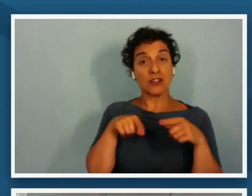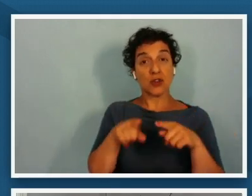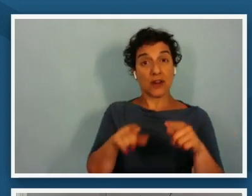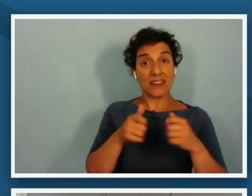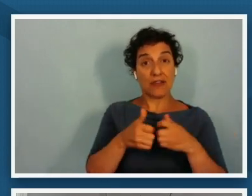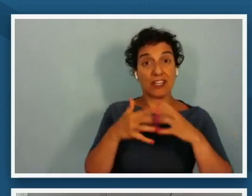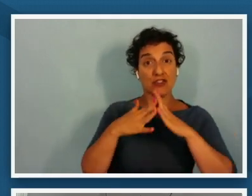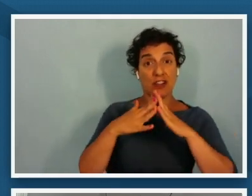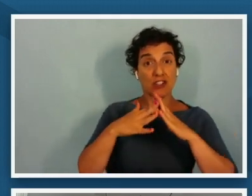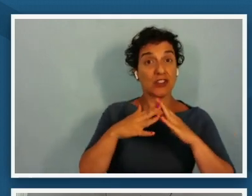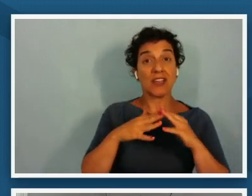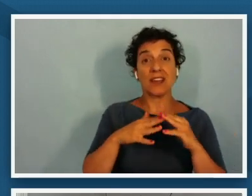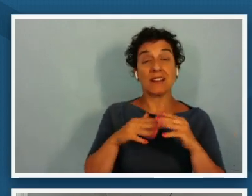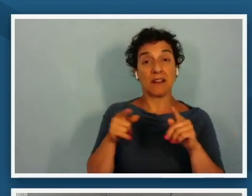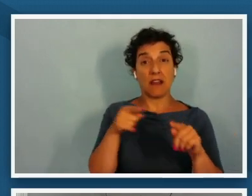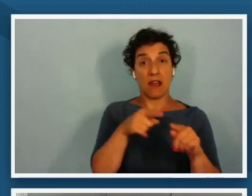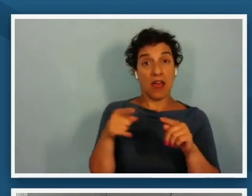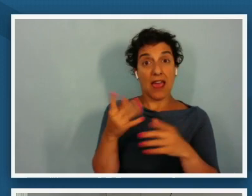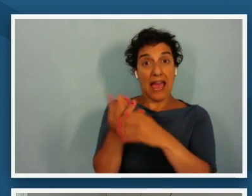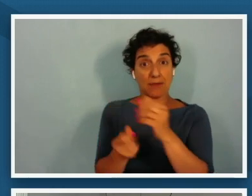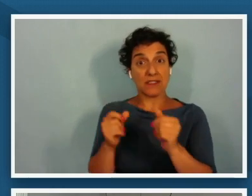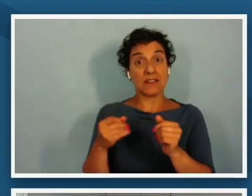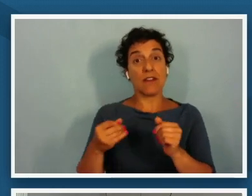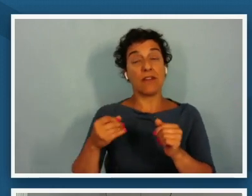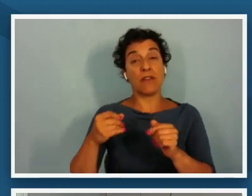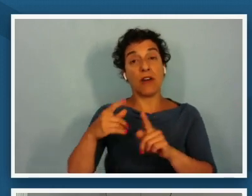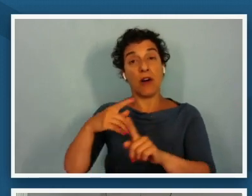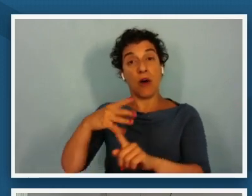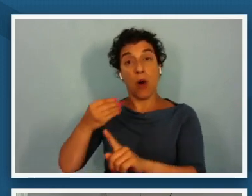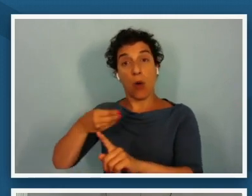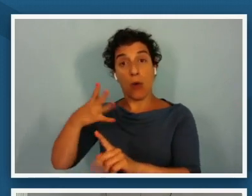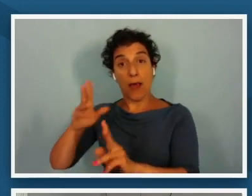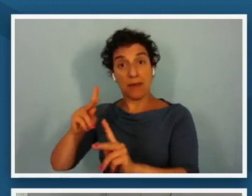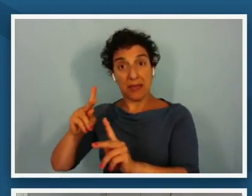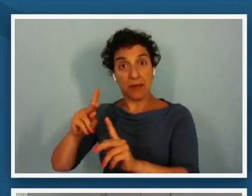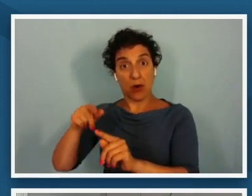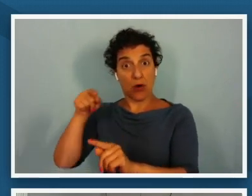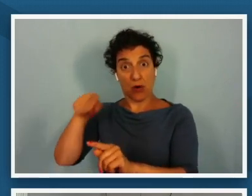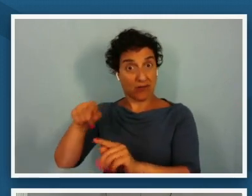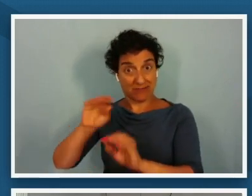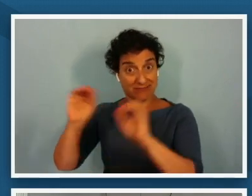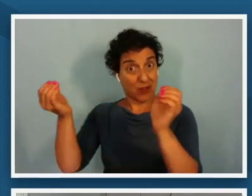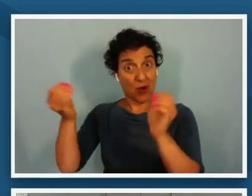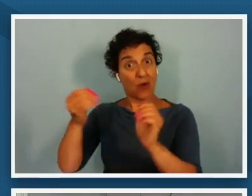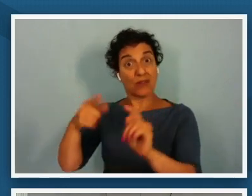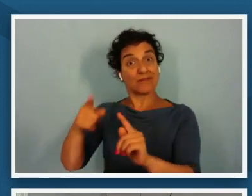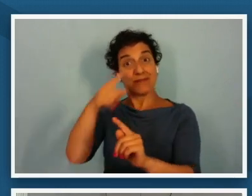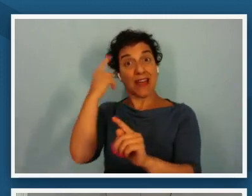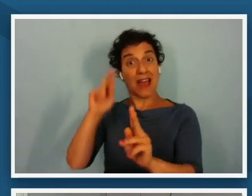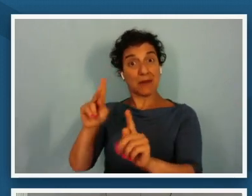white people in the second photo makes me think of the increased freedoms that